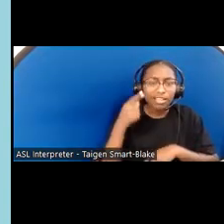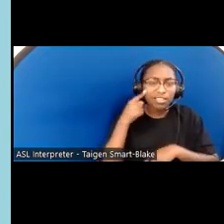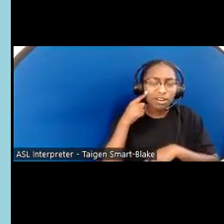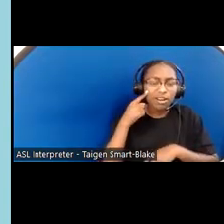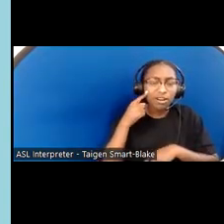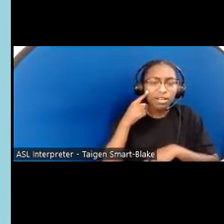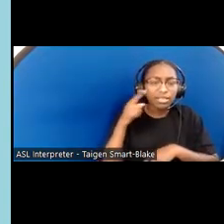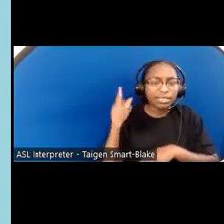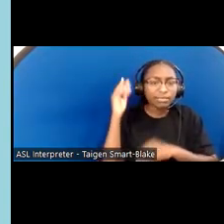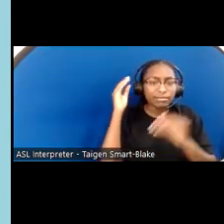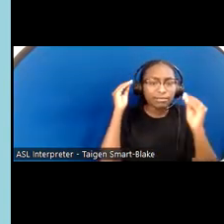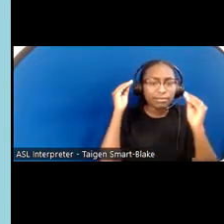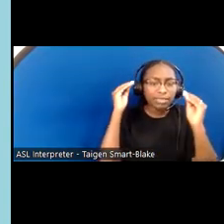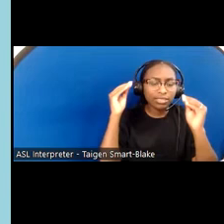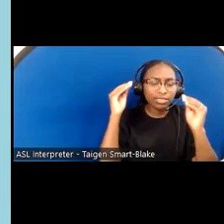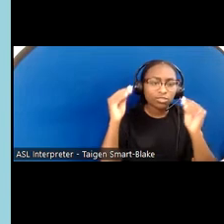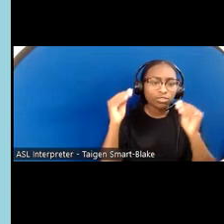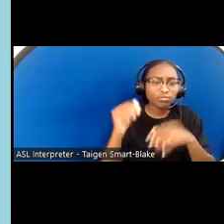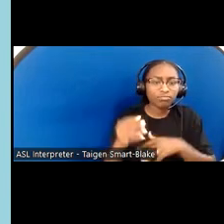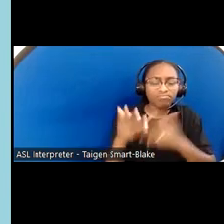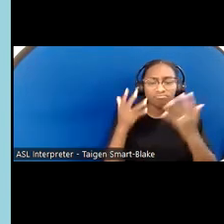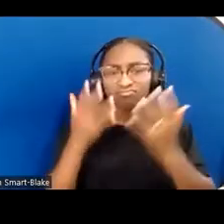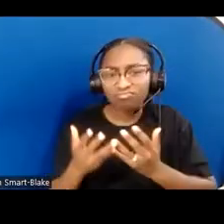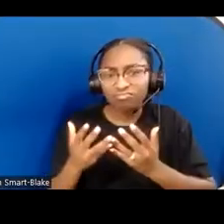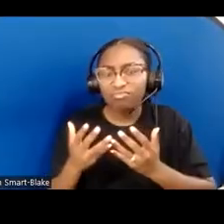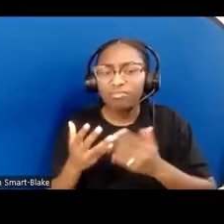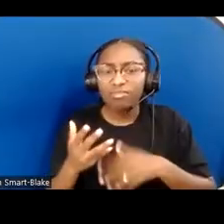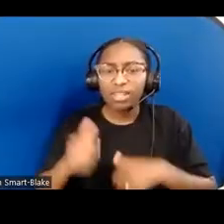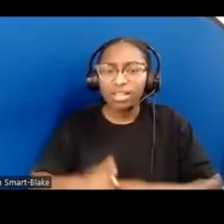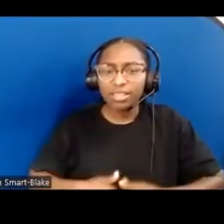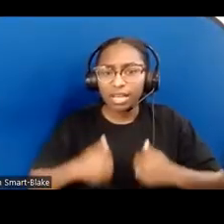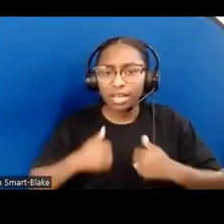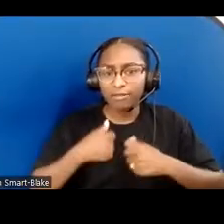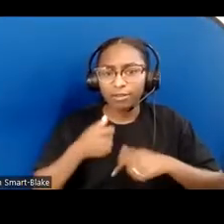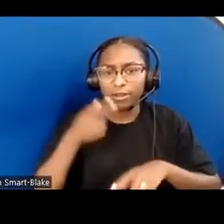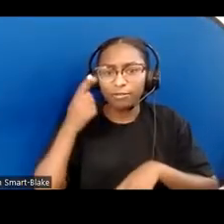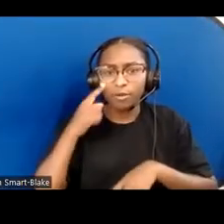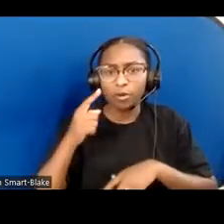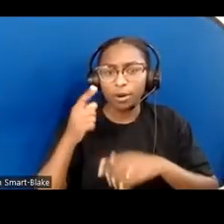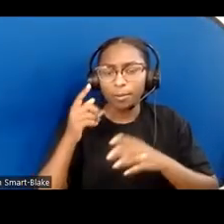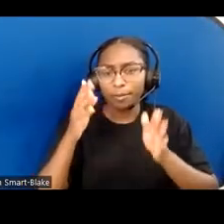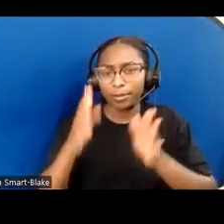mournful life marked by timidity— a person poor in both spirit and personality.